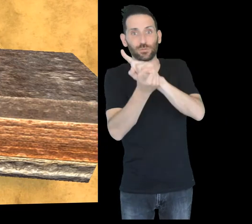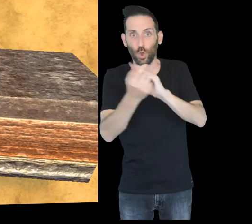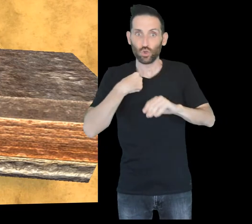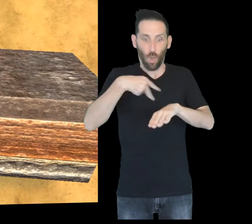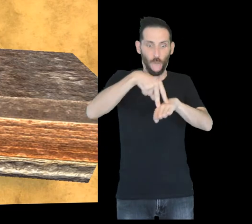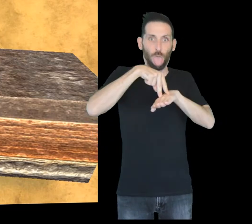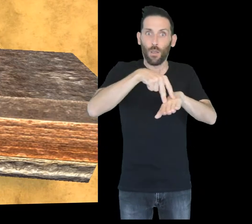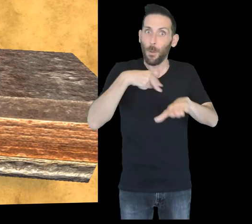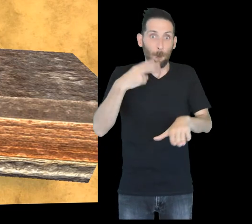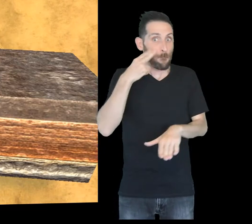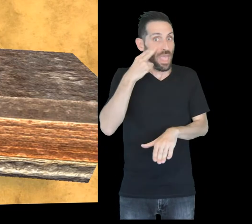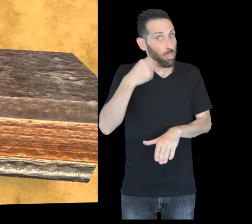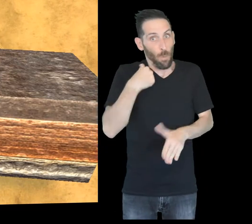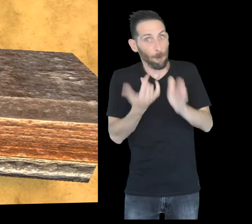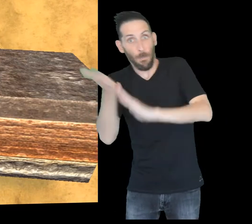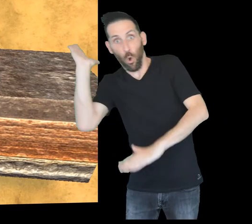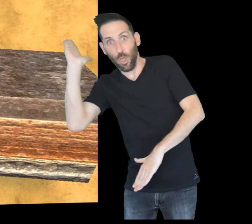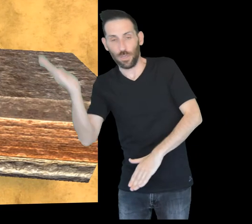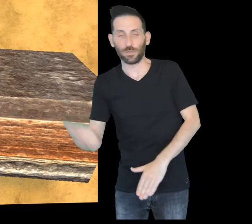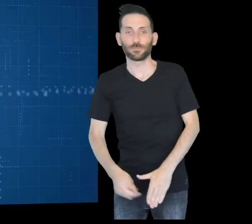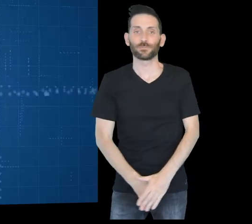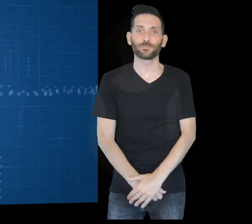Well, I am getting out of here as it is scary!